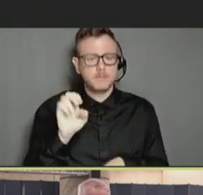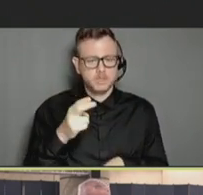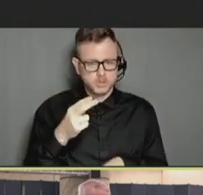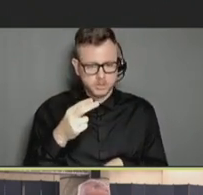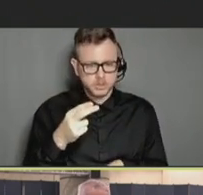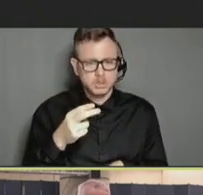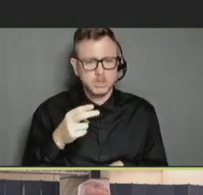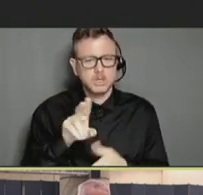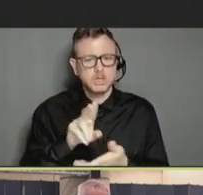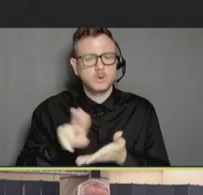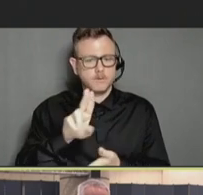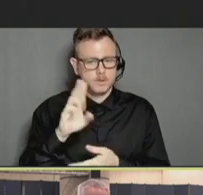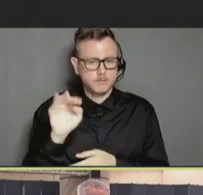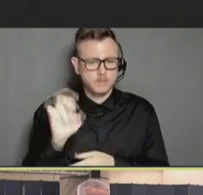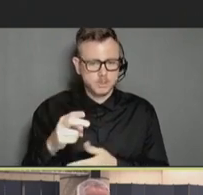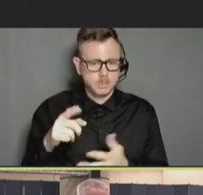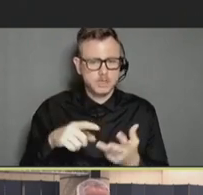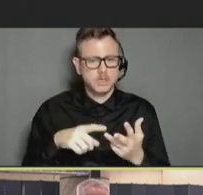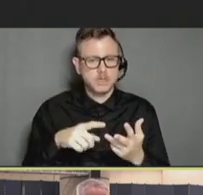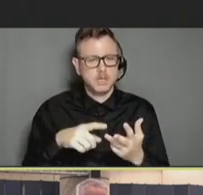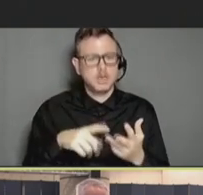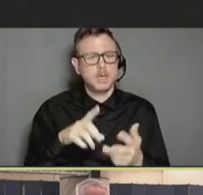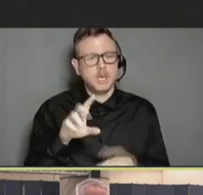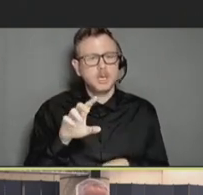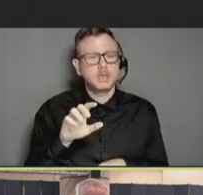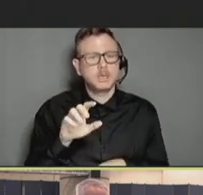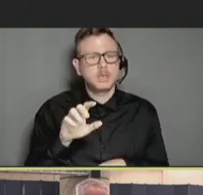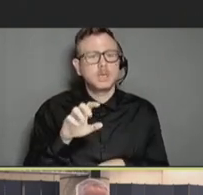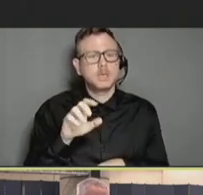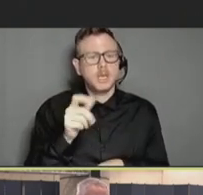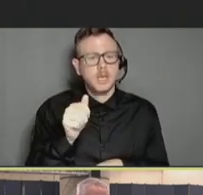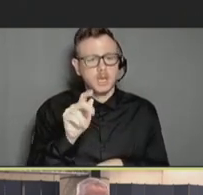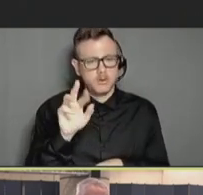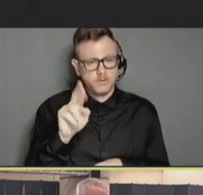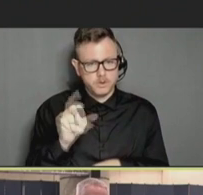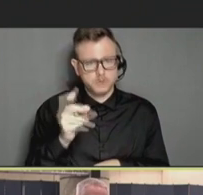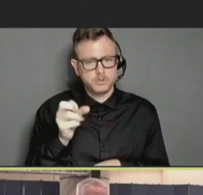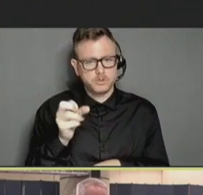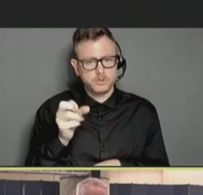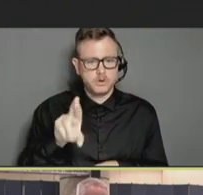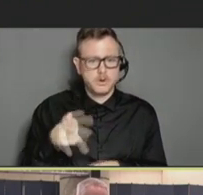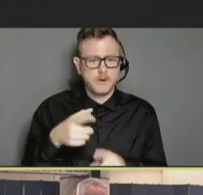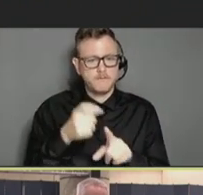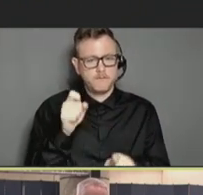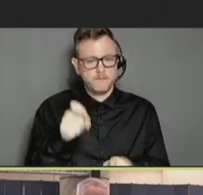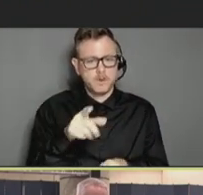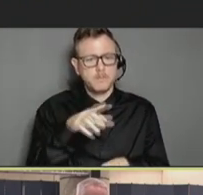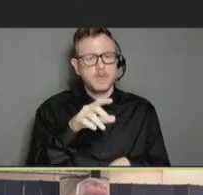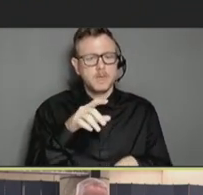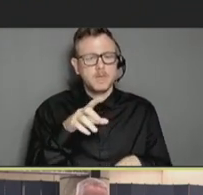The vaccine fatigue has been defined as people's inertia or inaction toward vaccine information